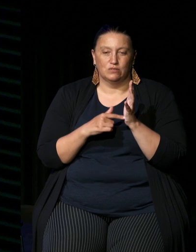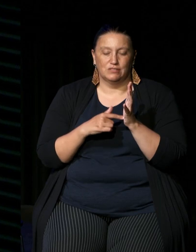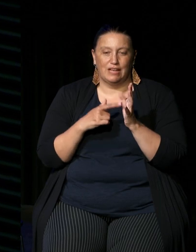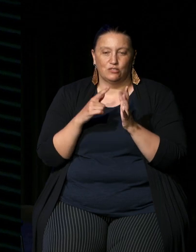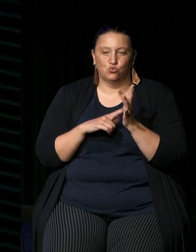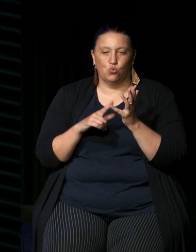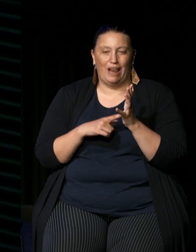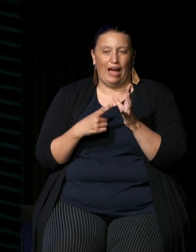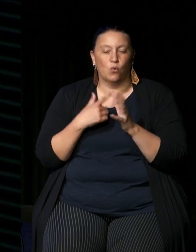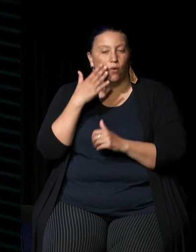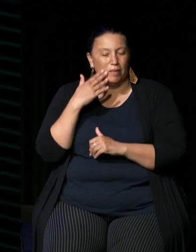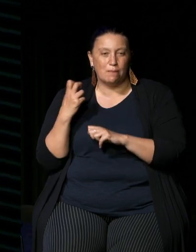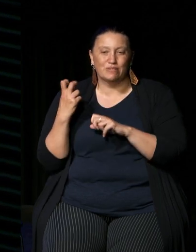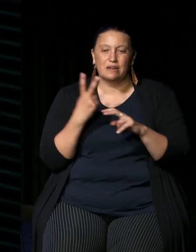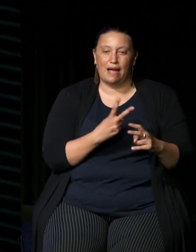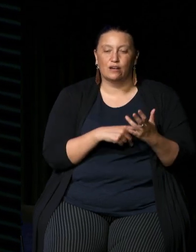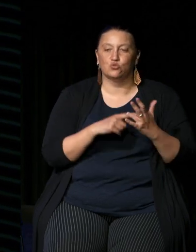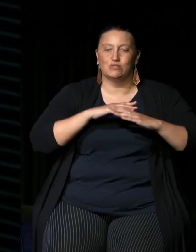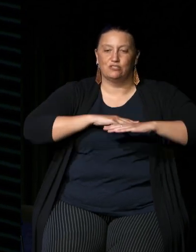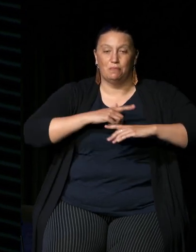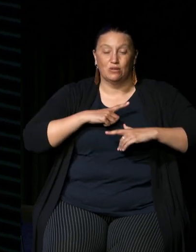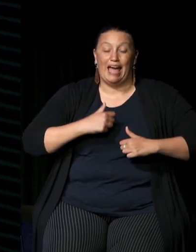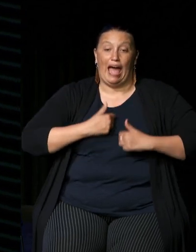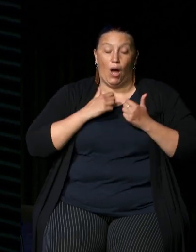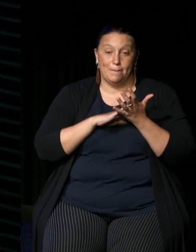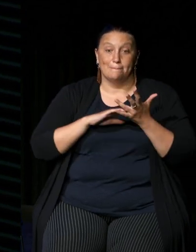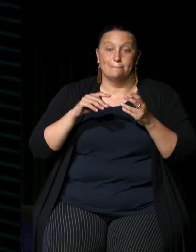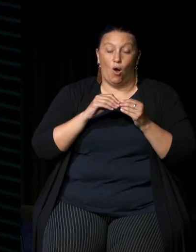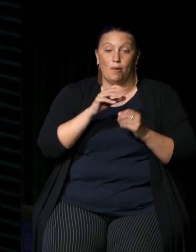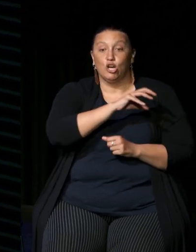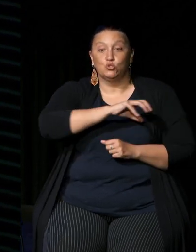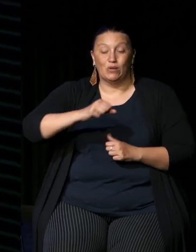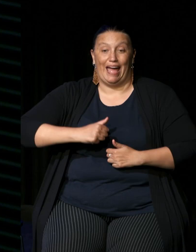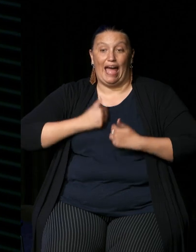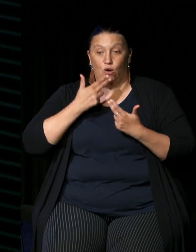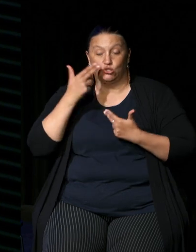song line back to Country because our mob took the song to Uluru and they're bringing it back